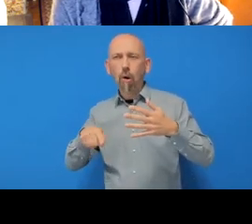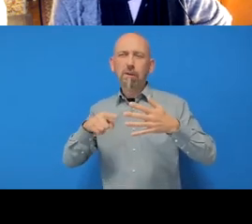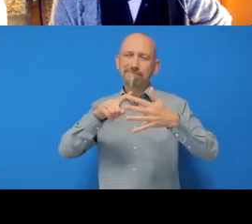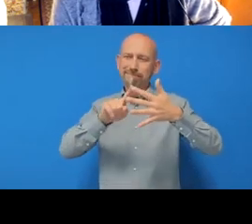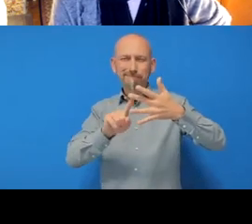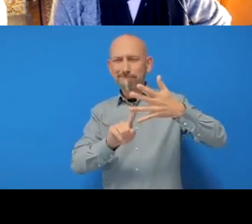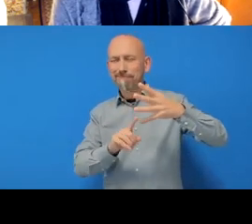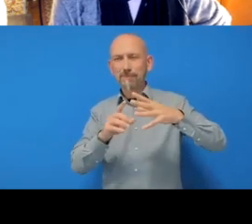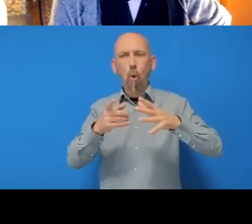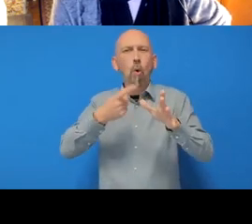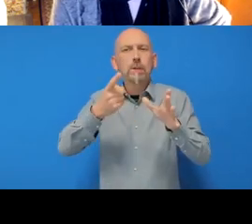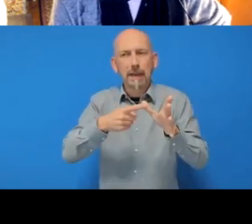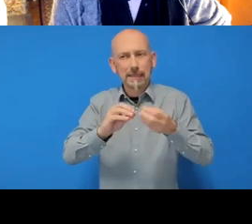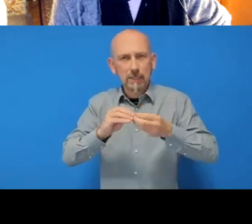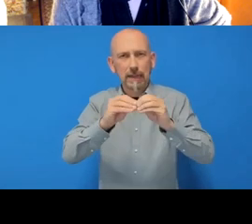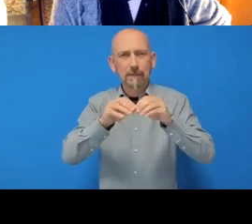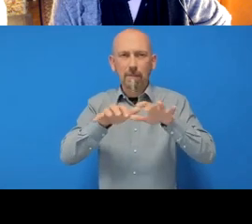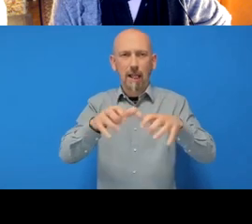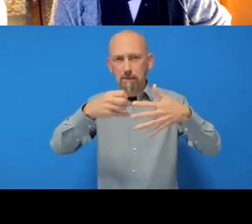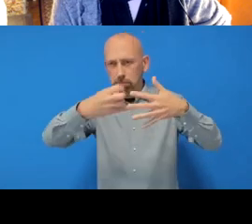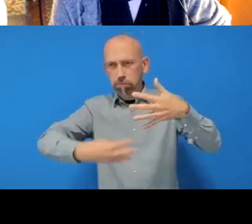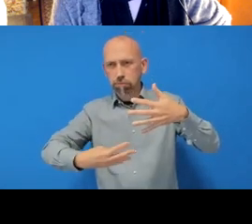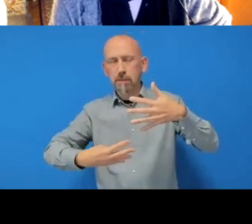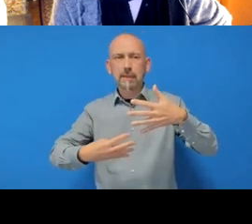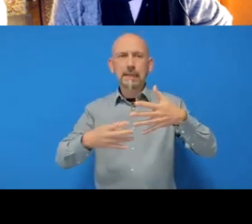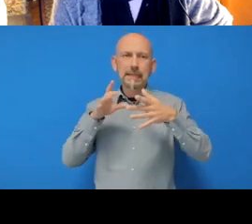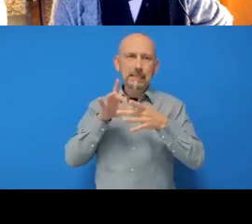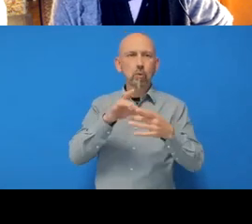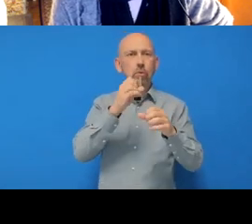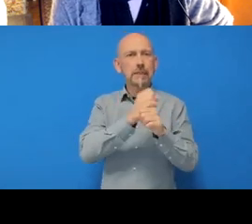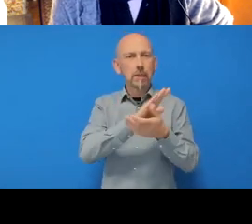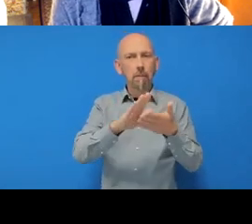create a repository and when you create an R Project file.